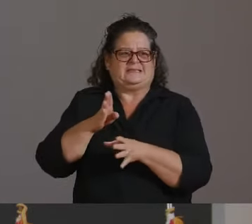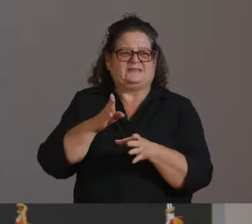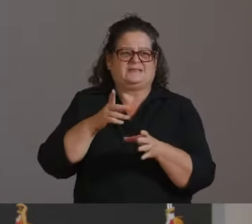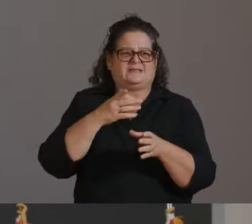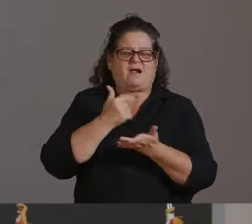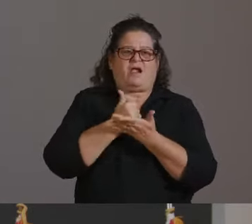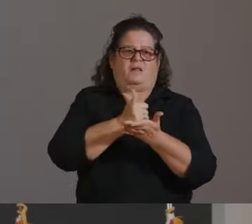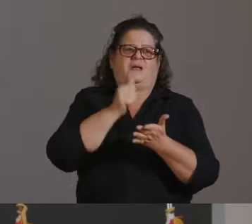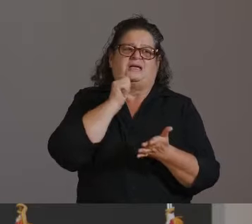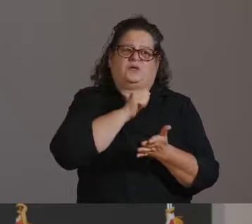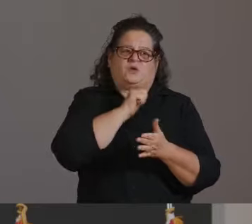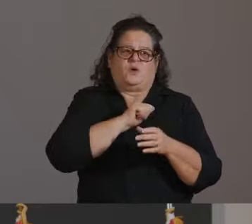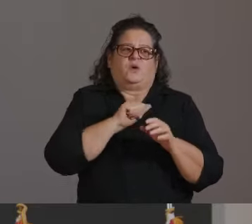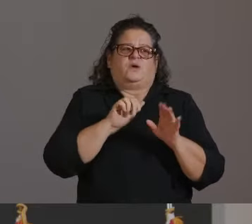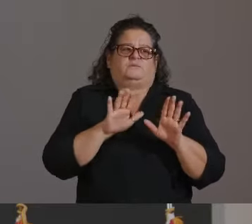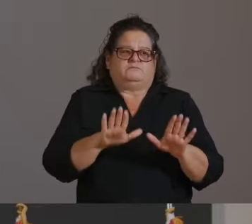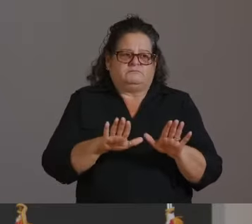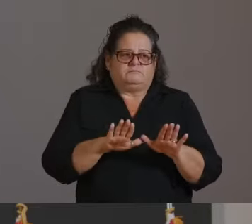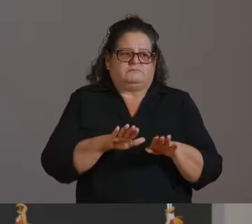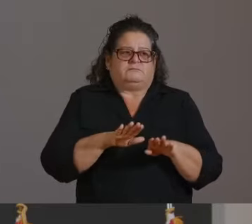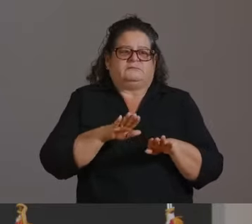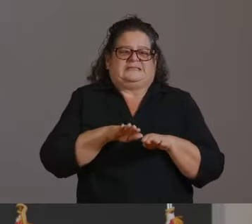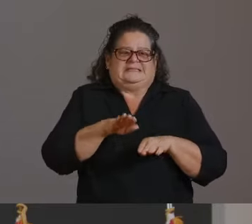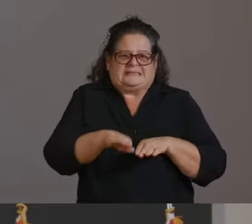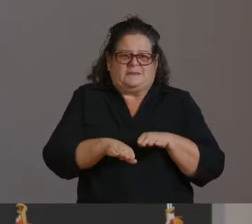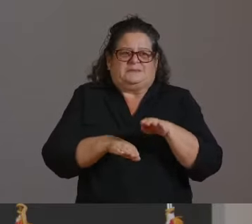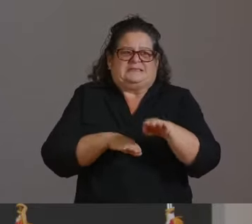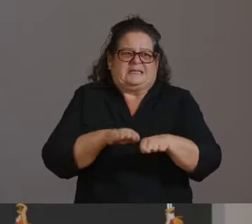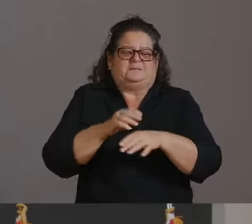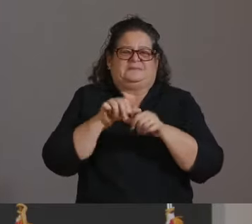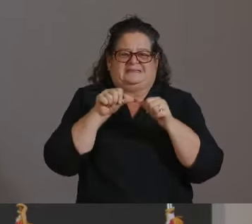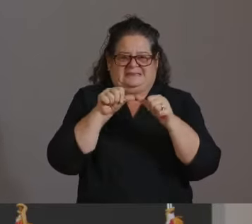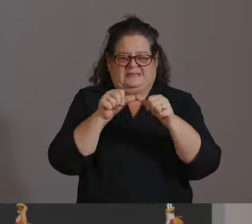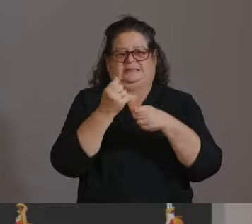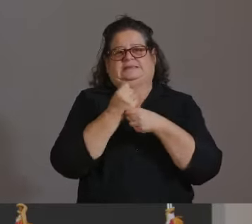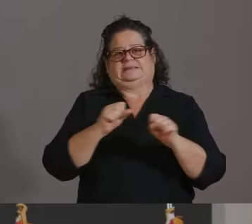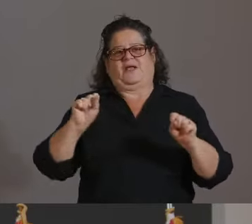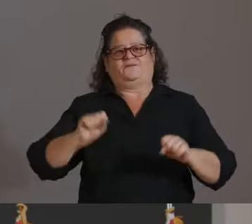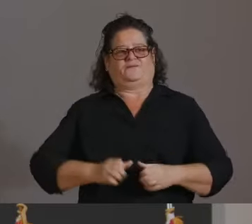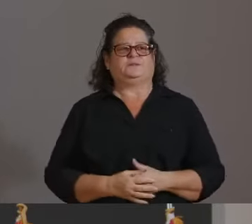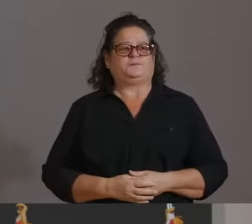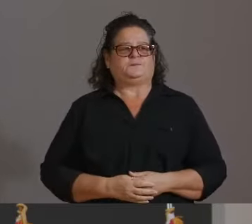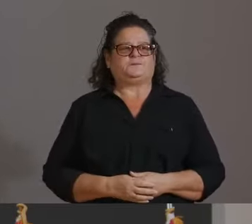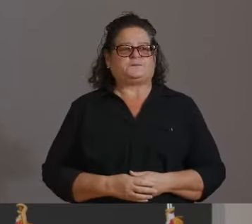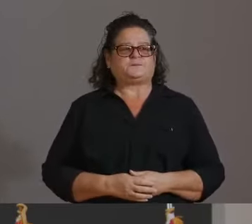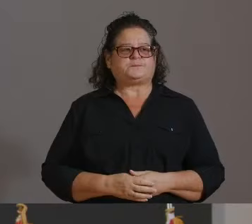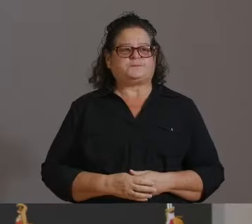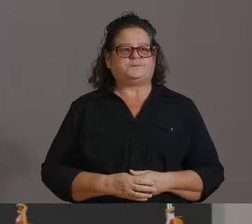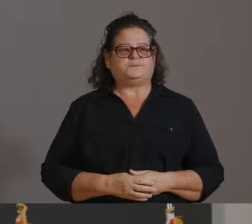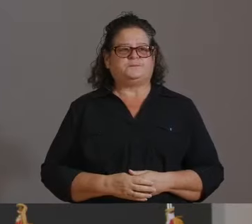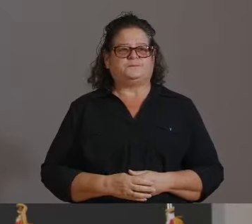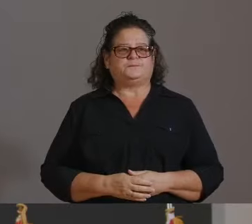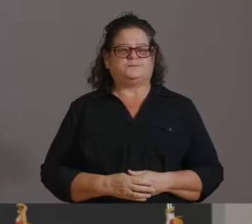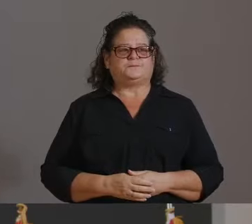THANKS MUCH.